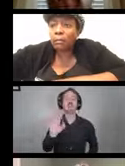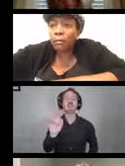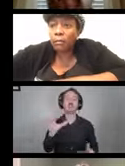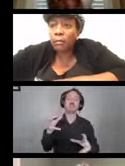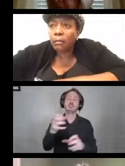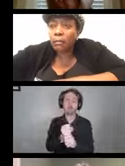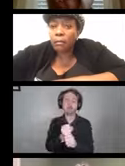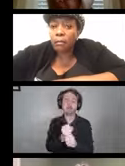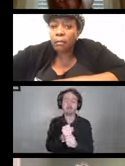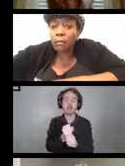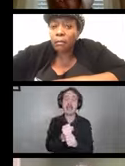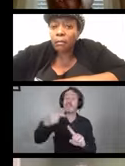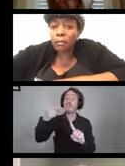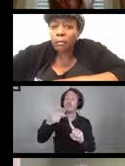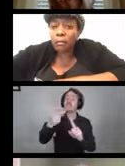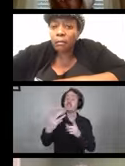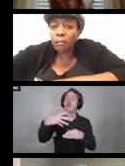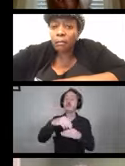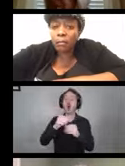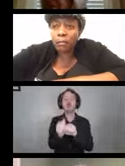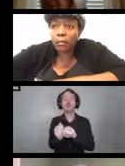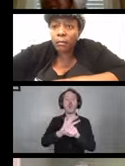This is a part of a COVID-19 webinar series